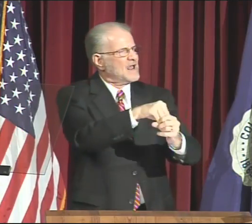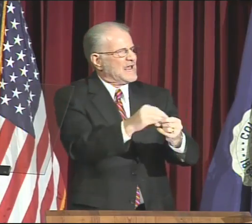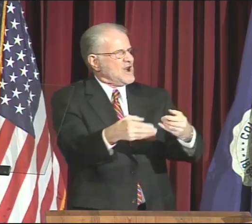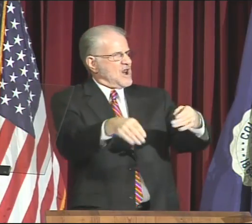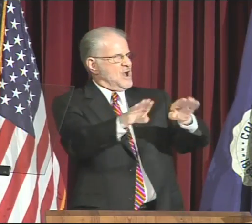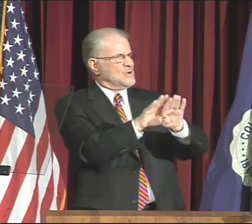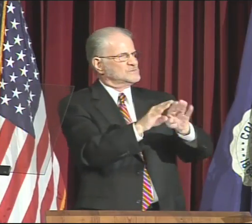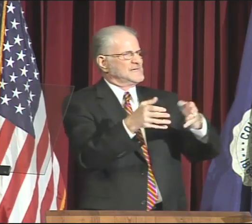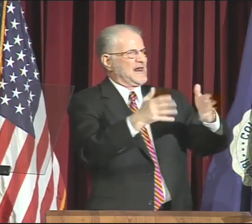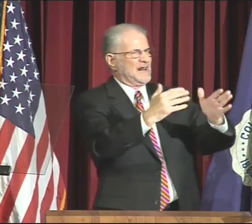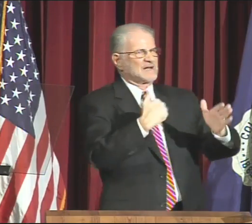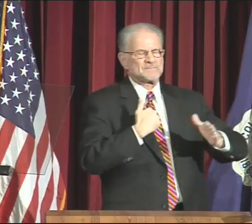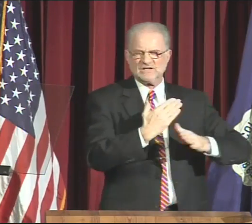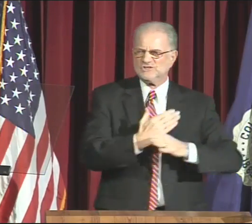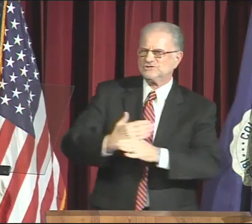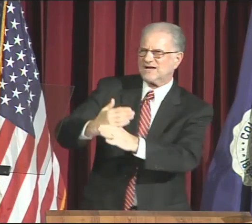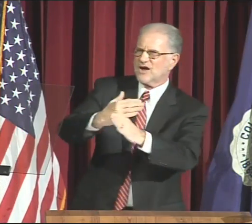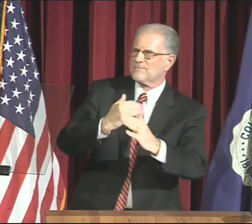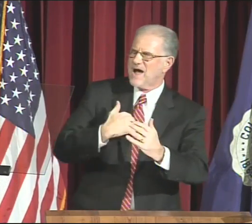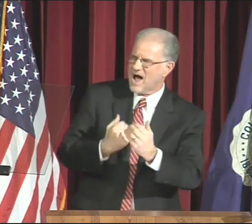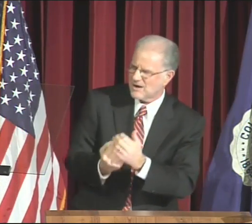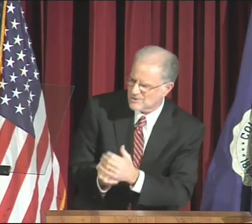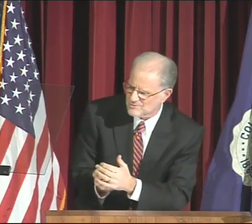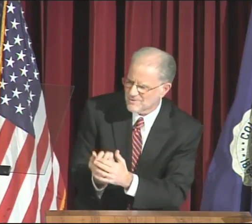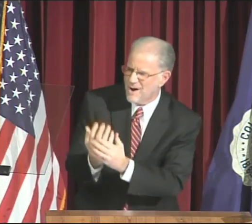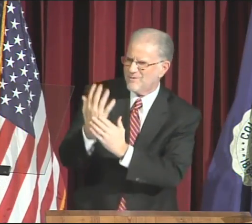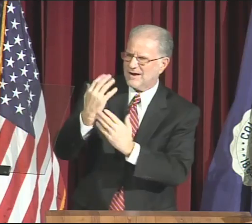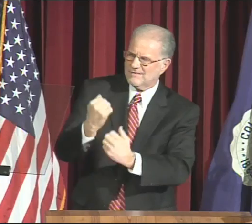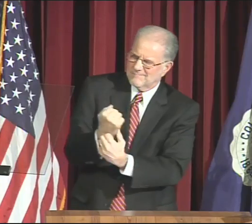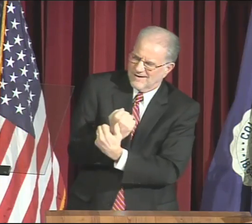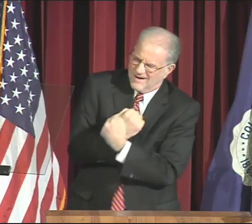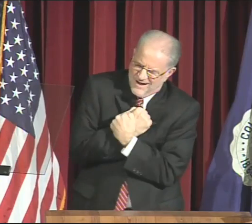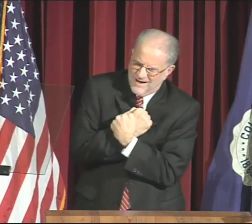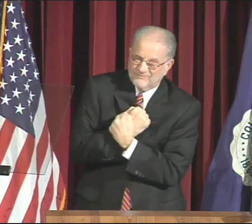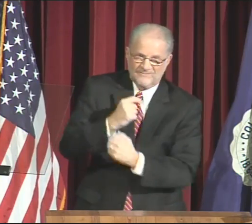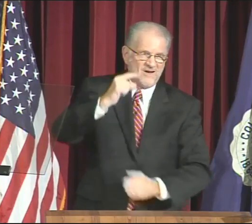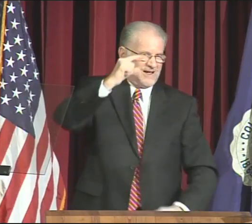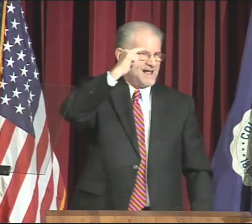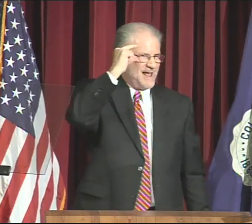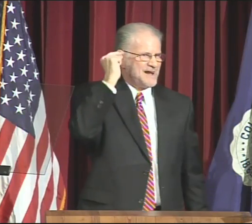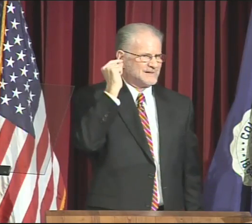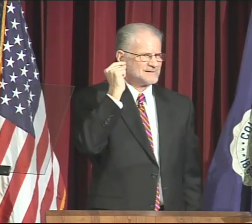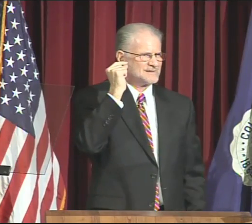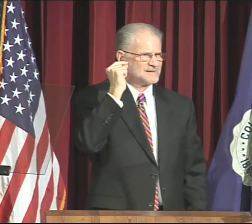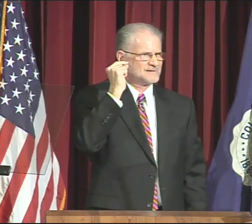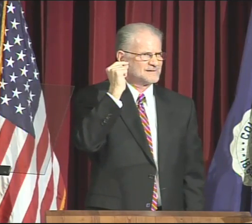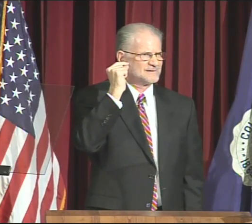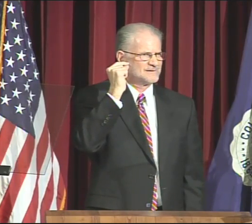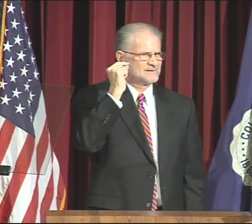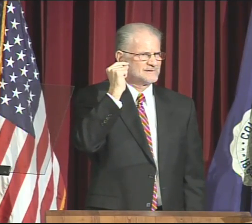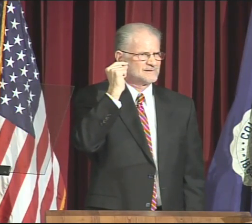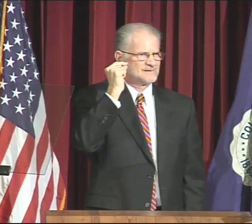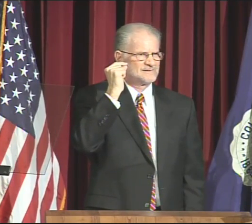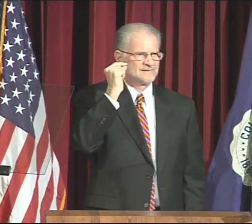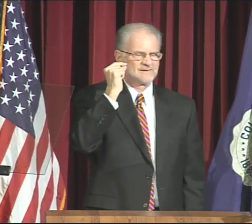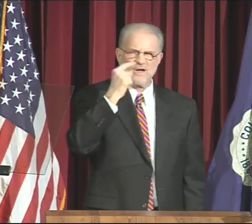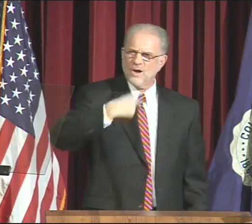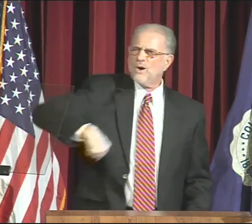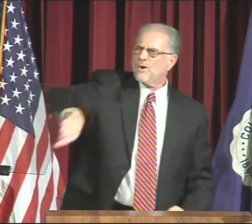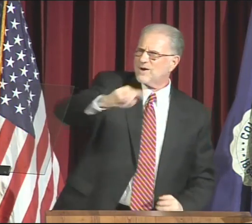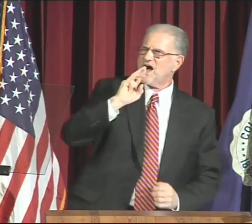In closing, let me share my growing love for Gallaudet.